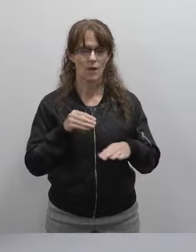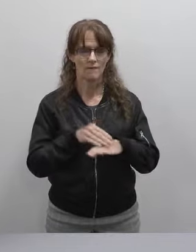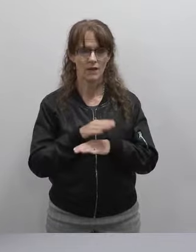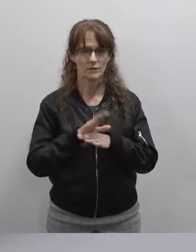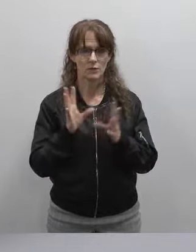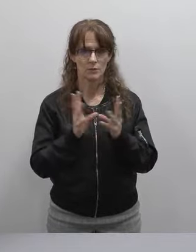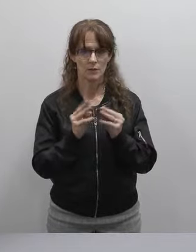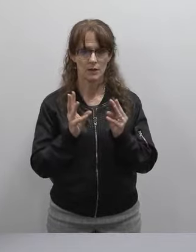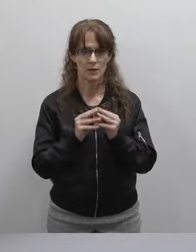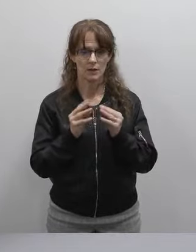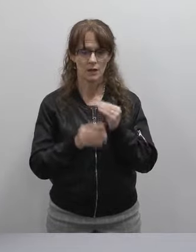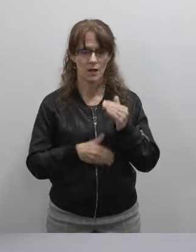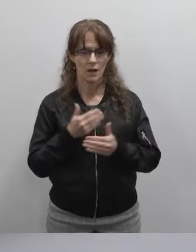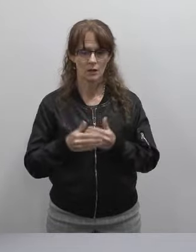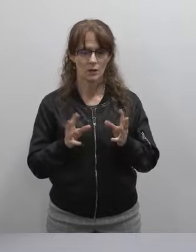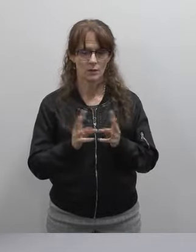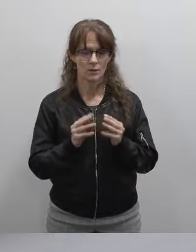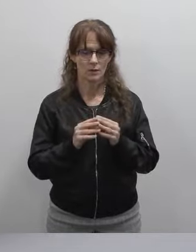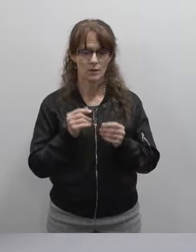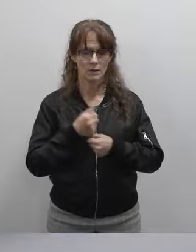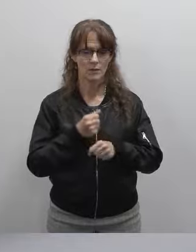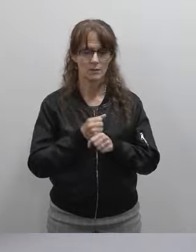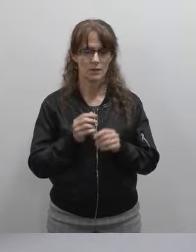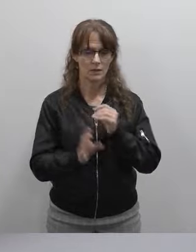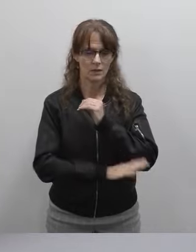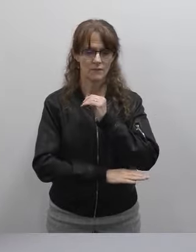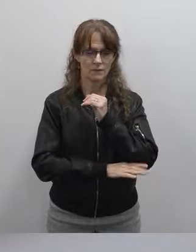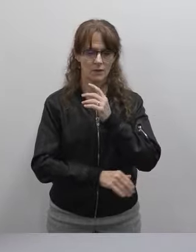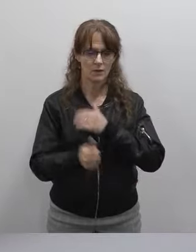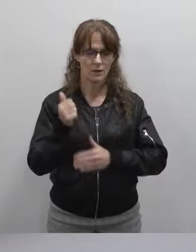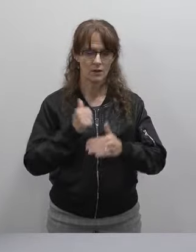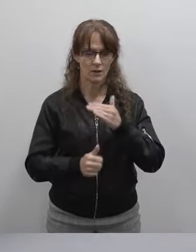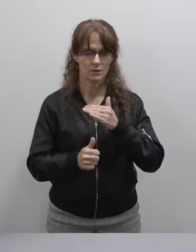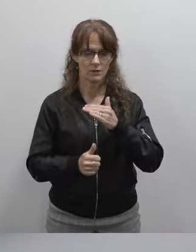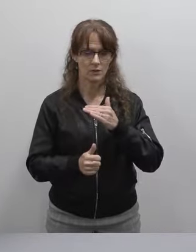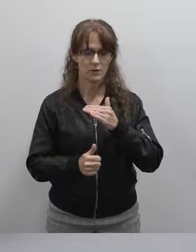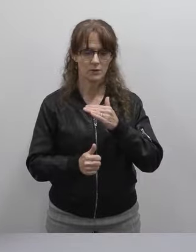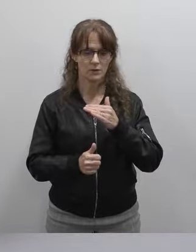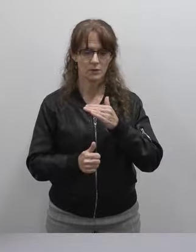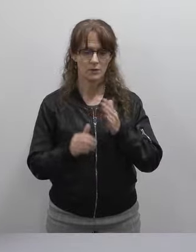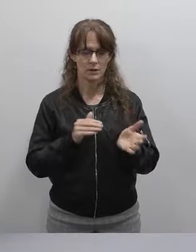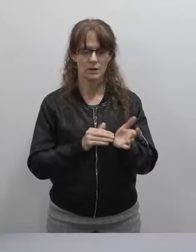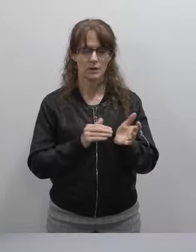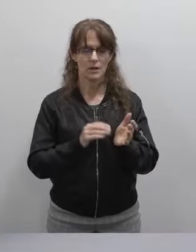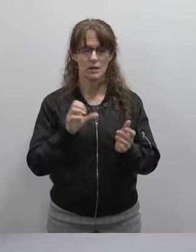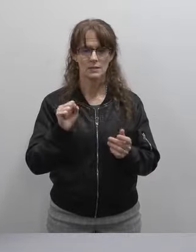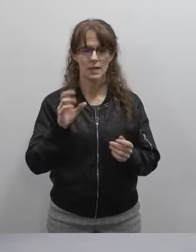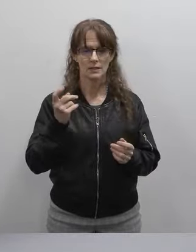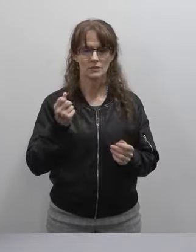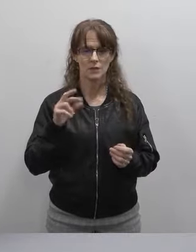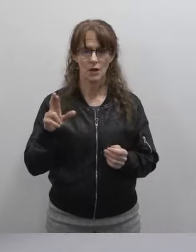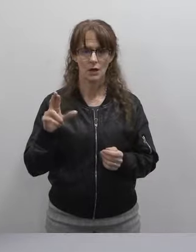that is an ongoing committee that was formed last fall, under the direction of Dr. Salazar and Alyssa Taylor Stewart.